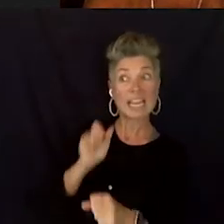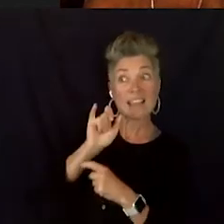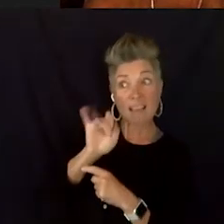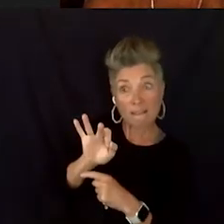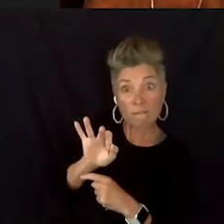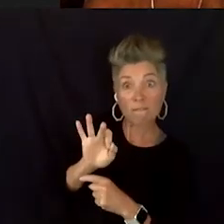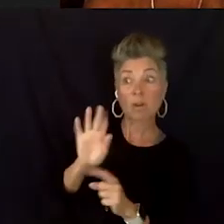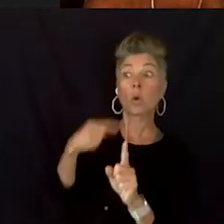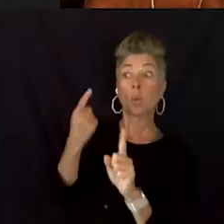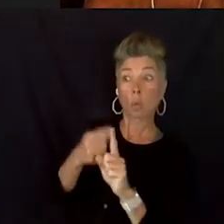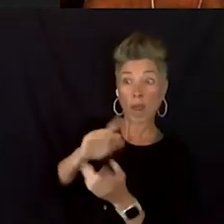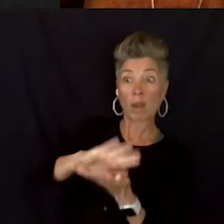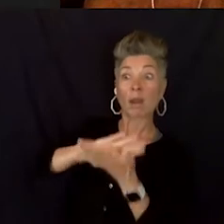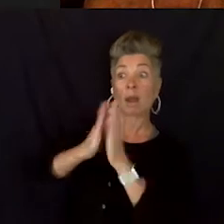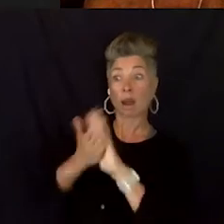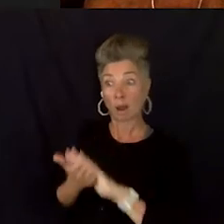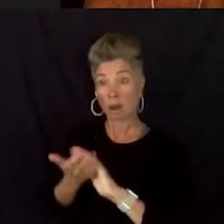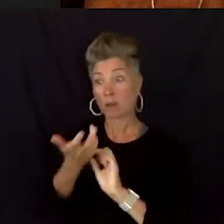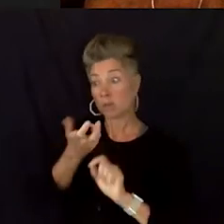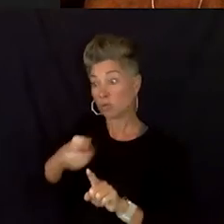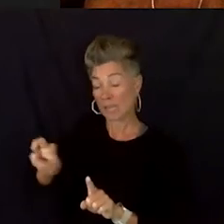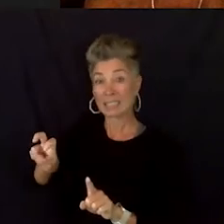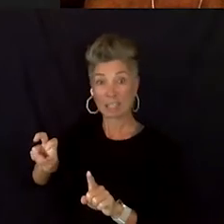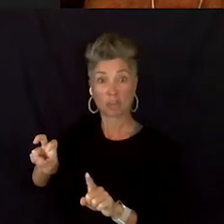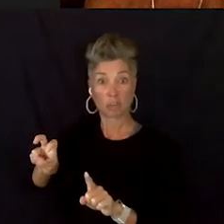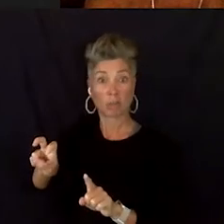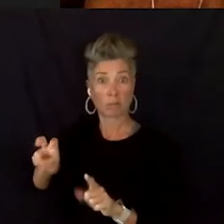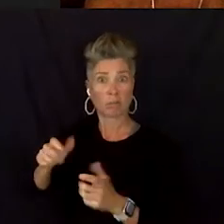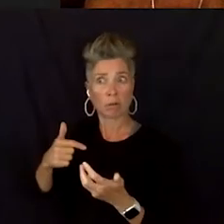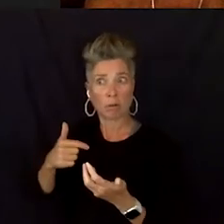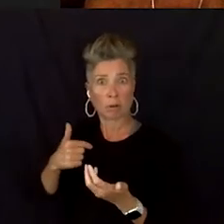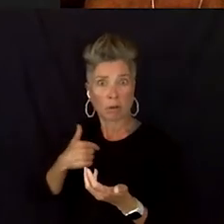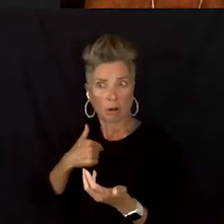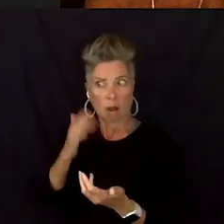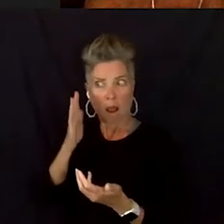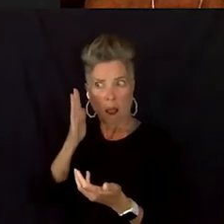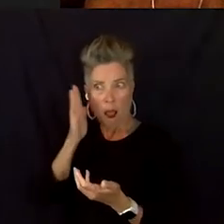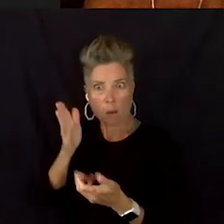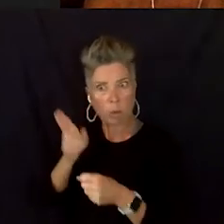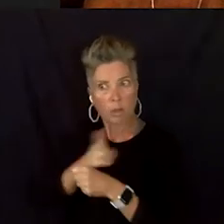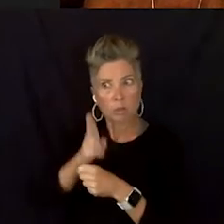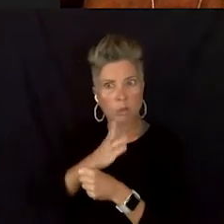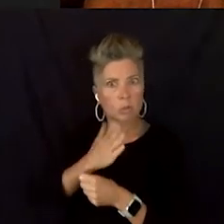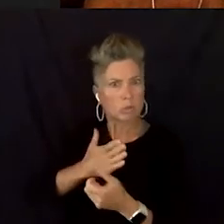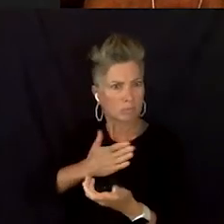that I'd be comfortable enough to actually use what I went to college for. And you know, have a job